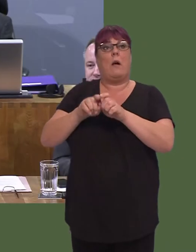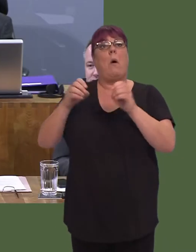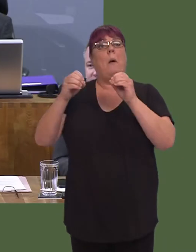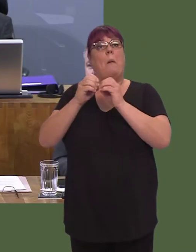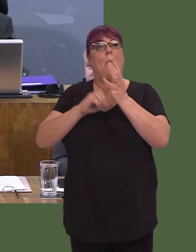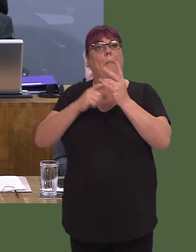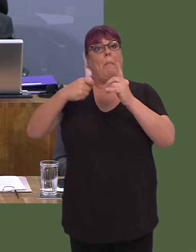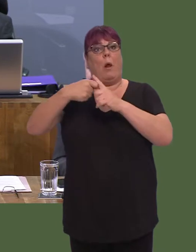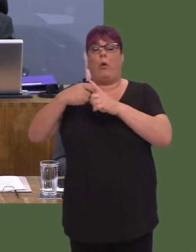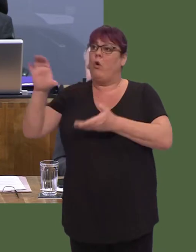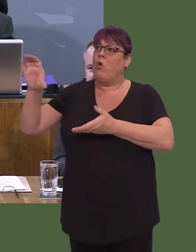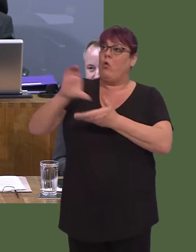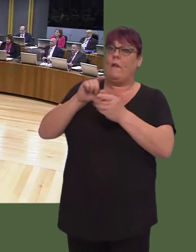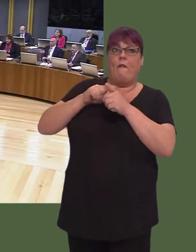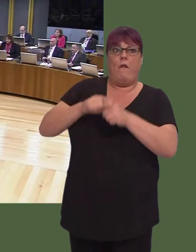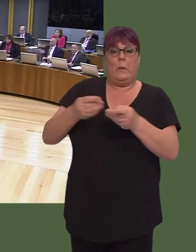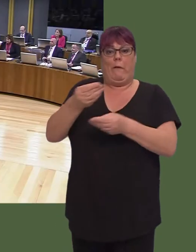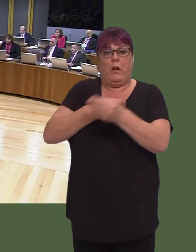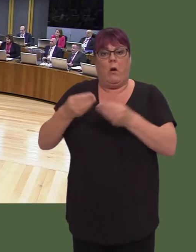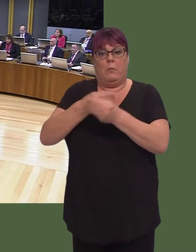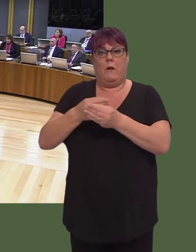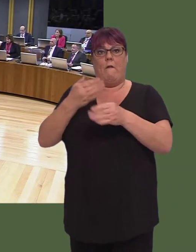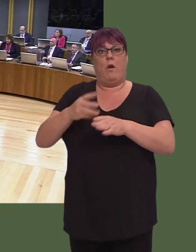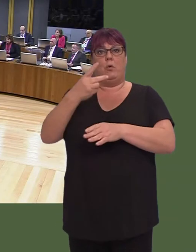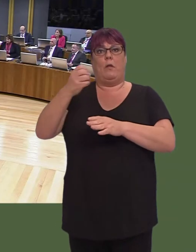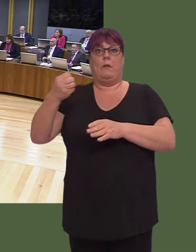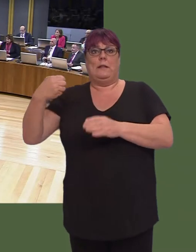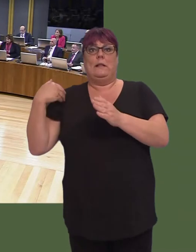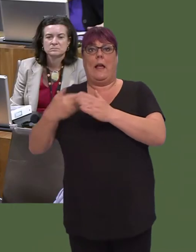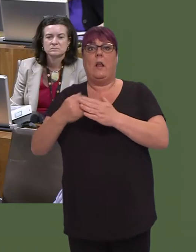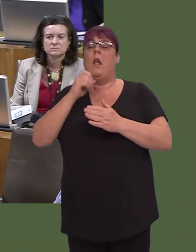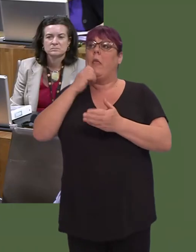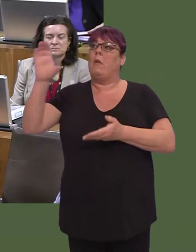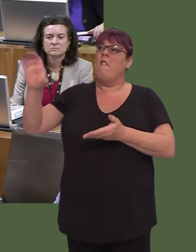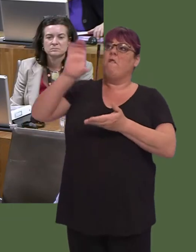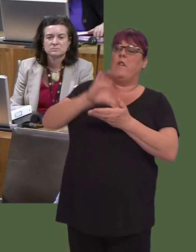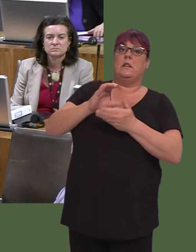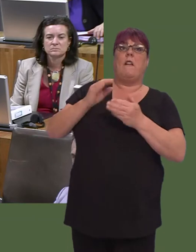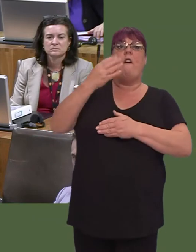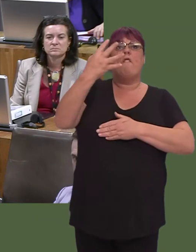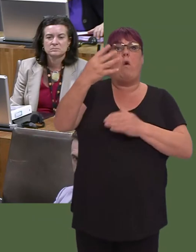since 2010, we would have £4 billion more. Why doesn't he make the case for Wales?